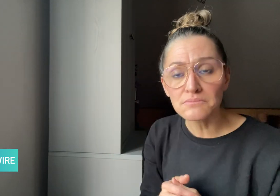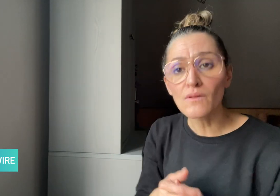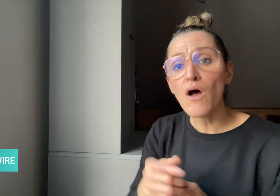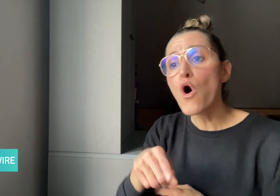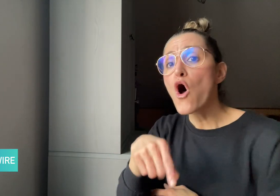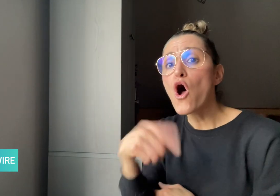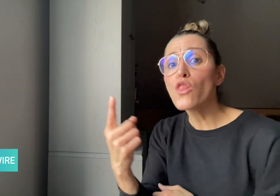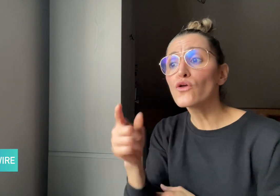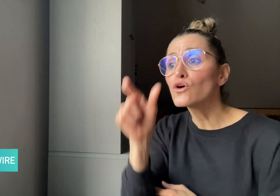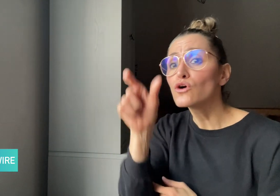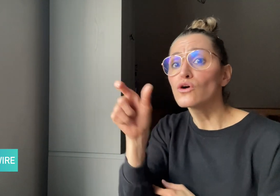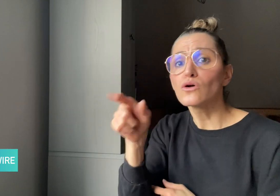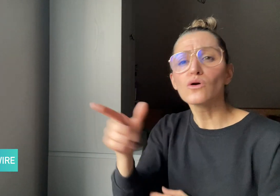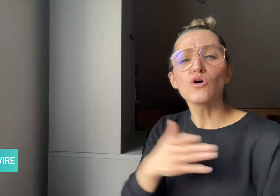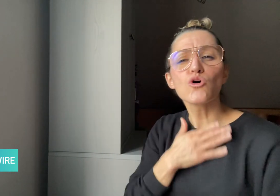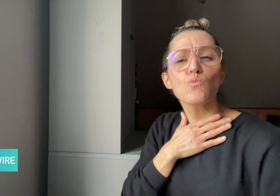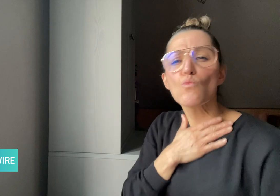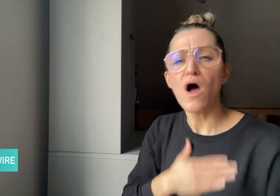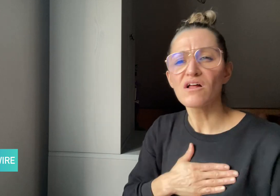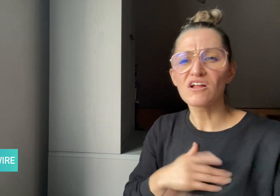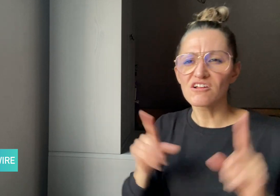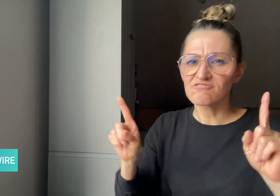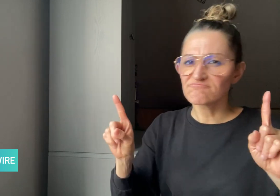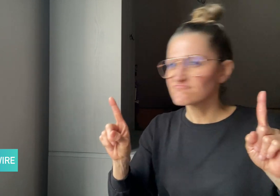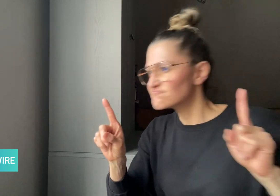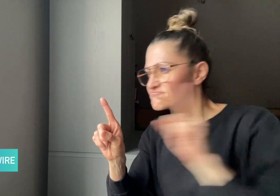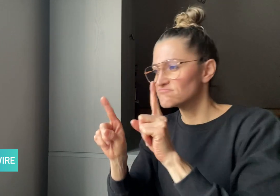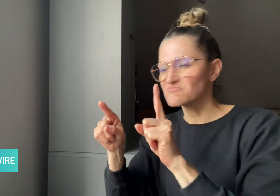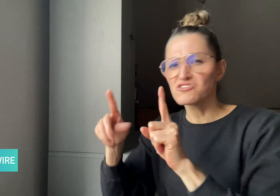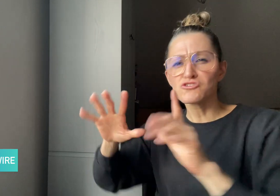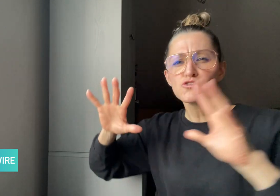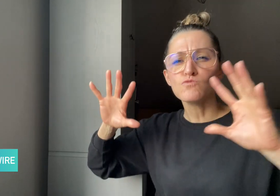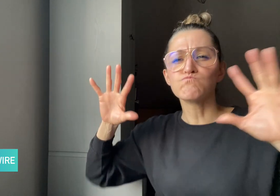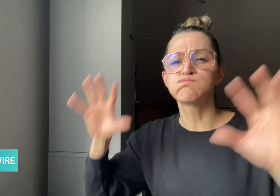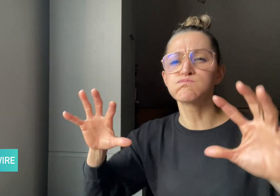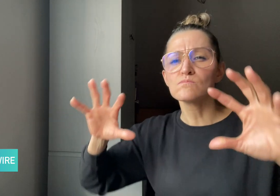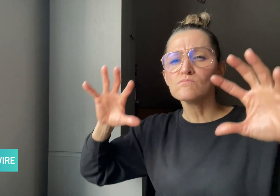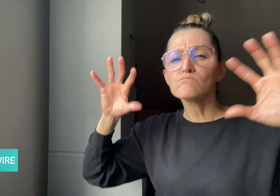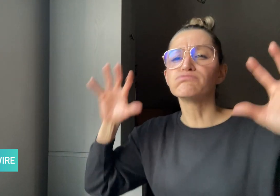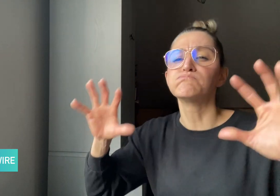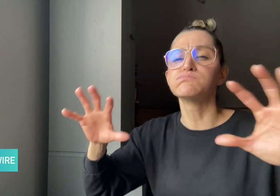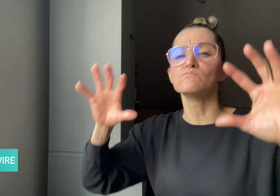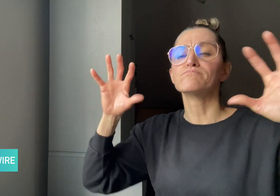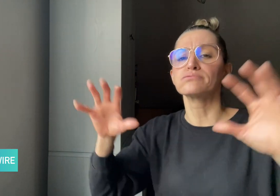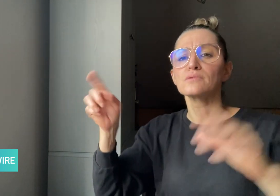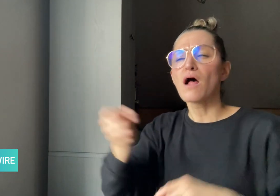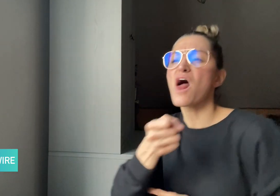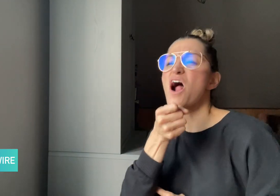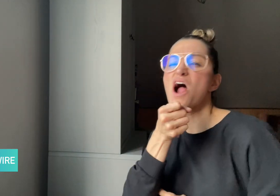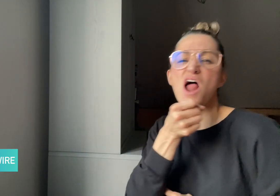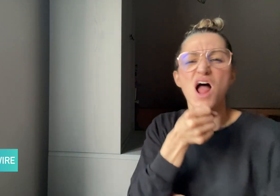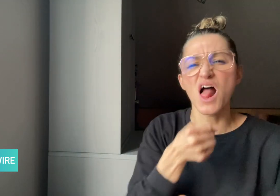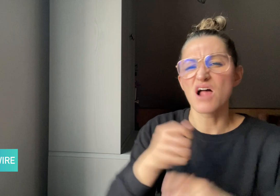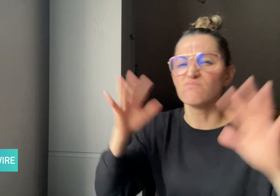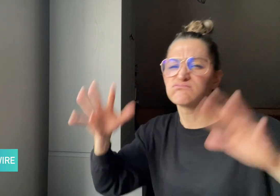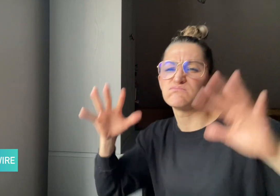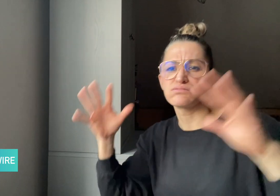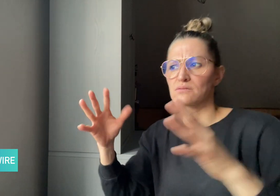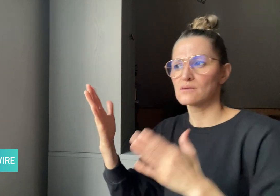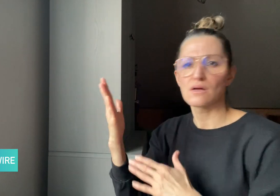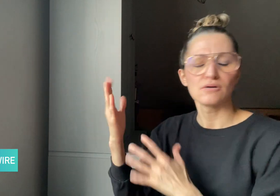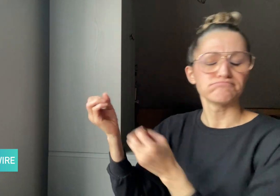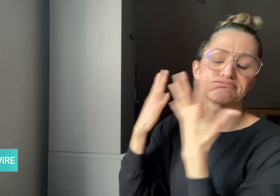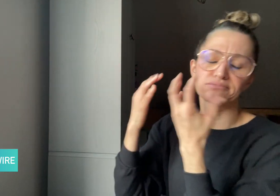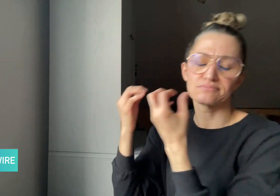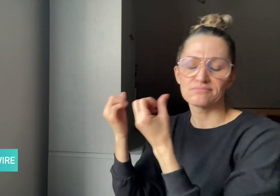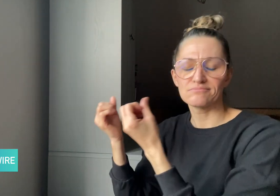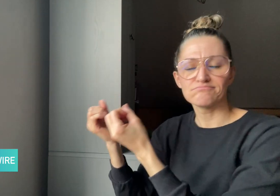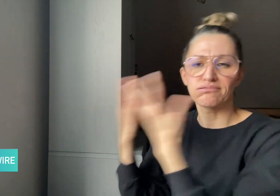to a speaker in a concert venue to feel vibrations from the speakers